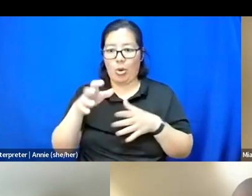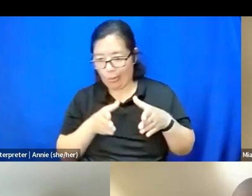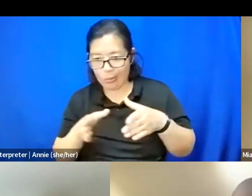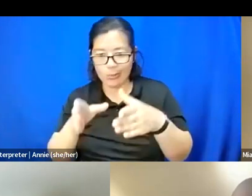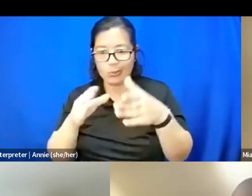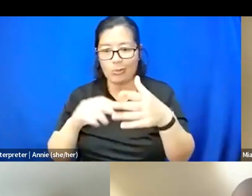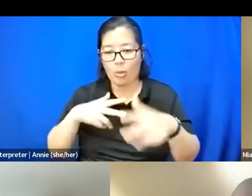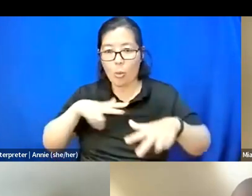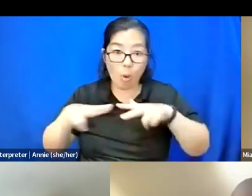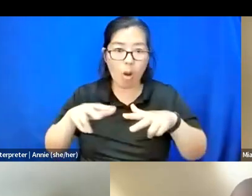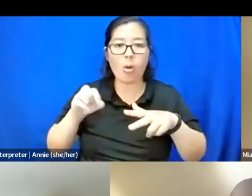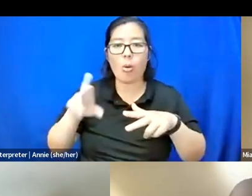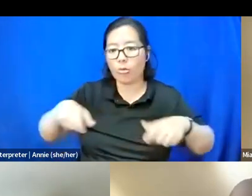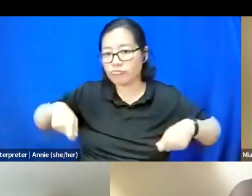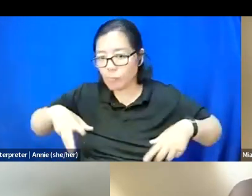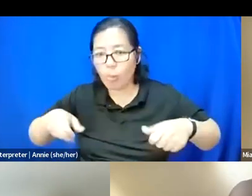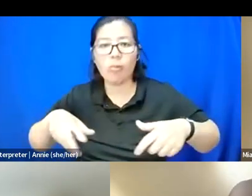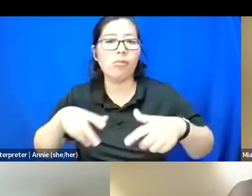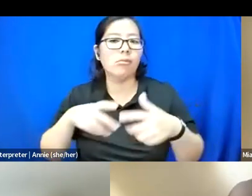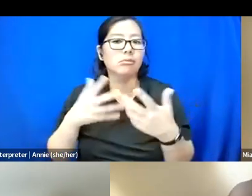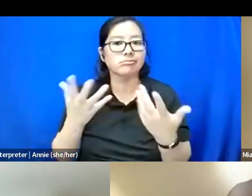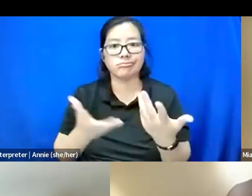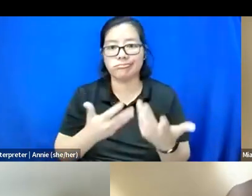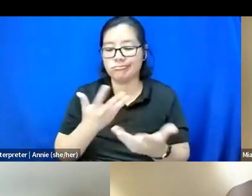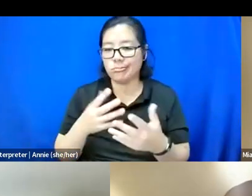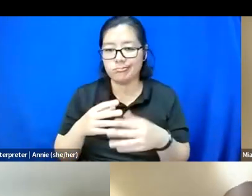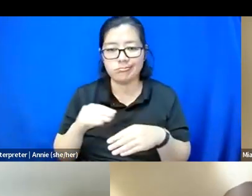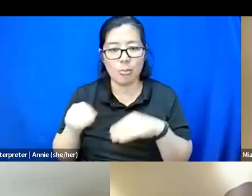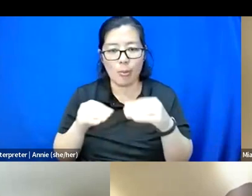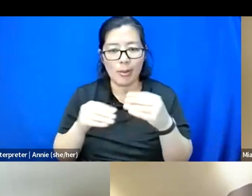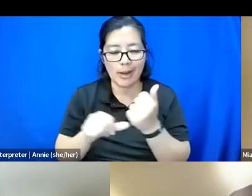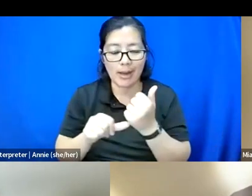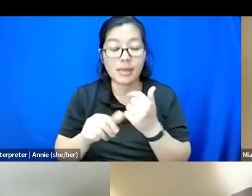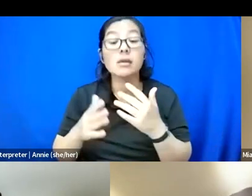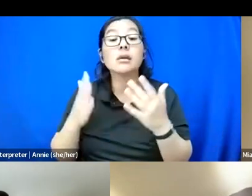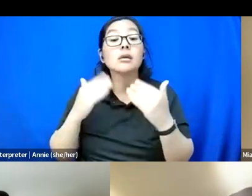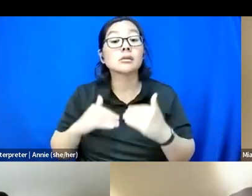and was fundraising for a friend who couldn't access COVID treatment.